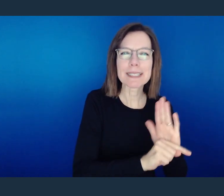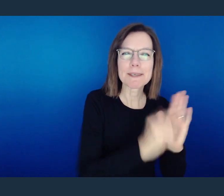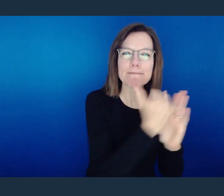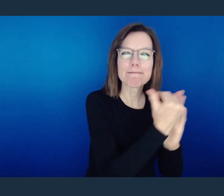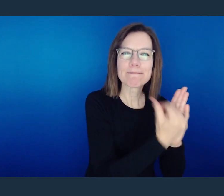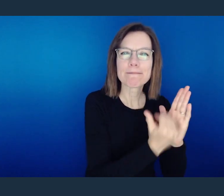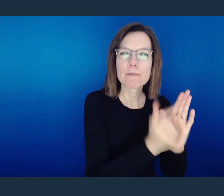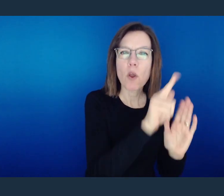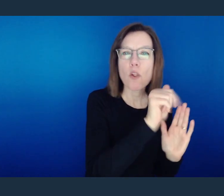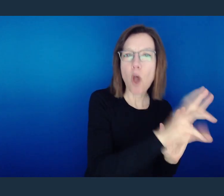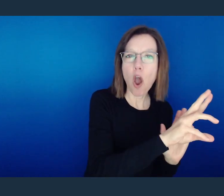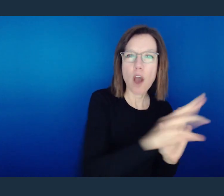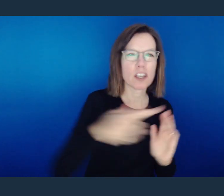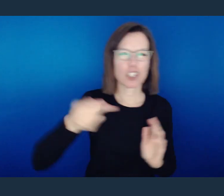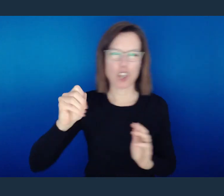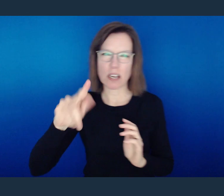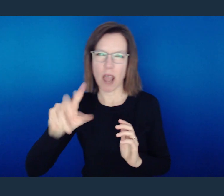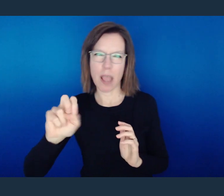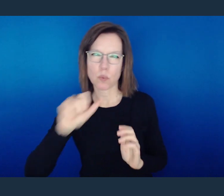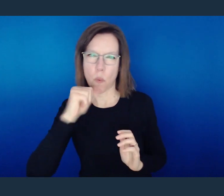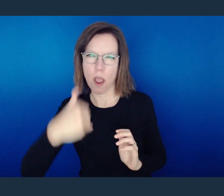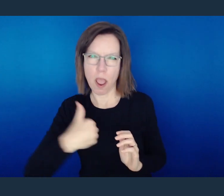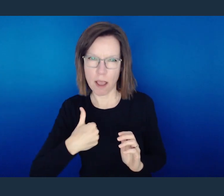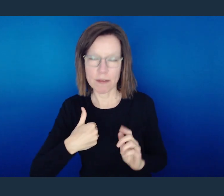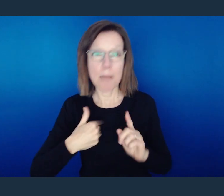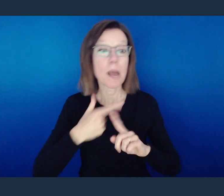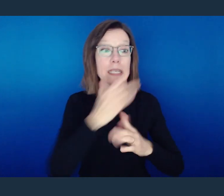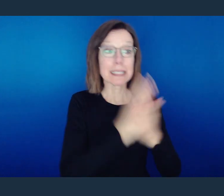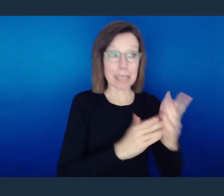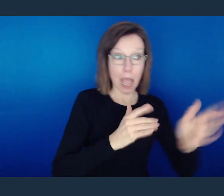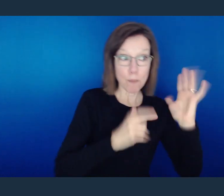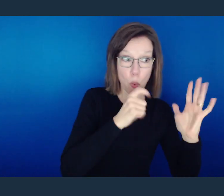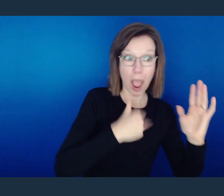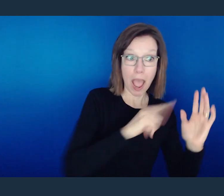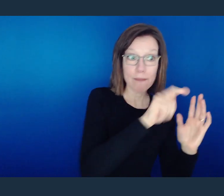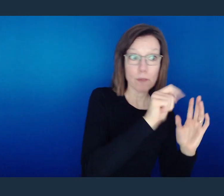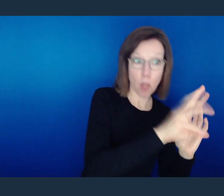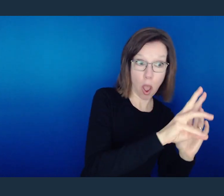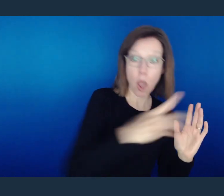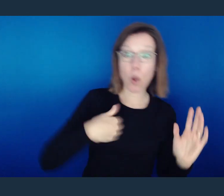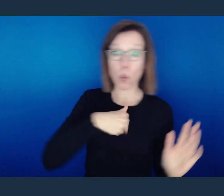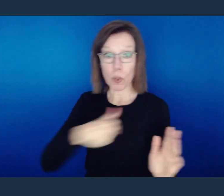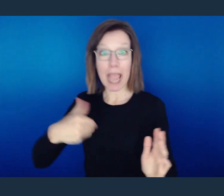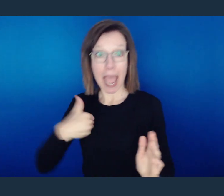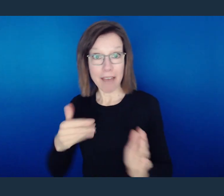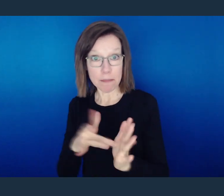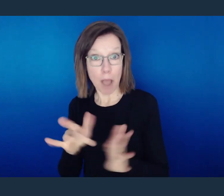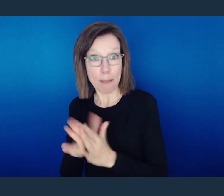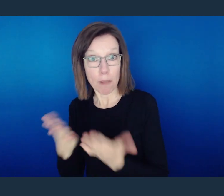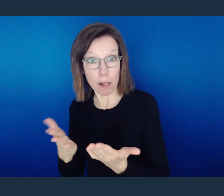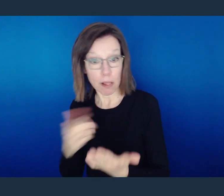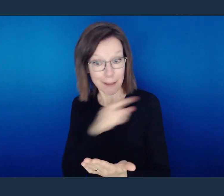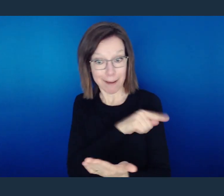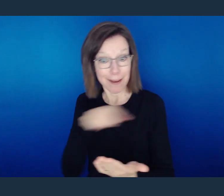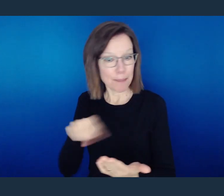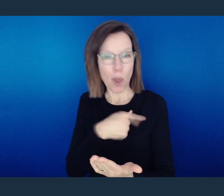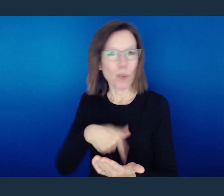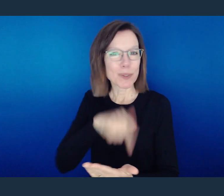And yet even with having the law, and for some of us, even with having the Bible, we find ourselves functioning counter to the Bible.